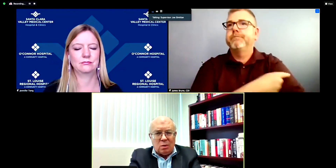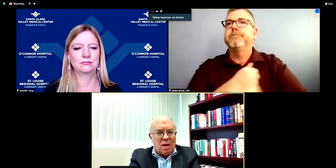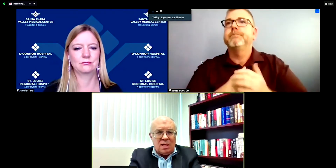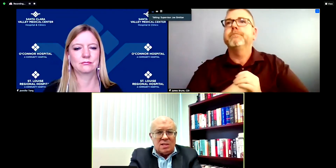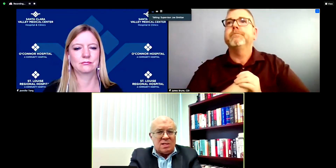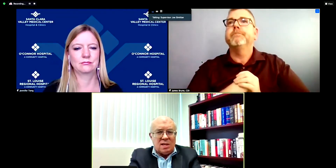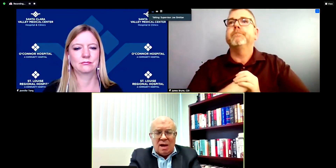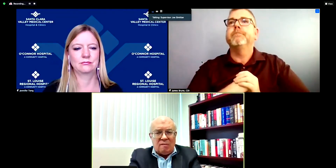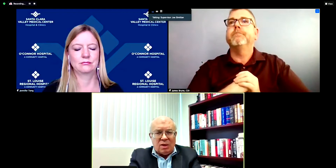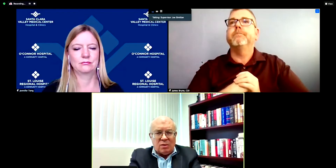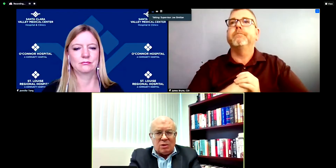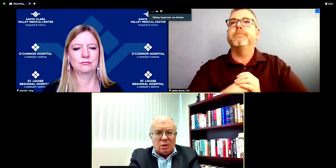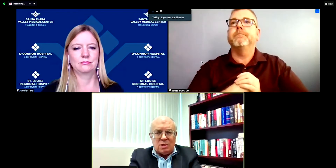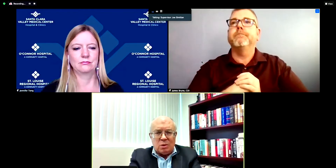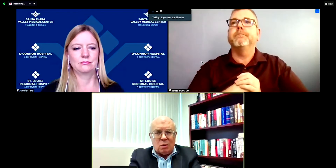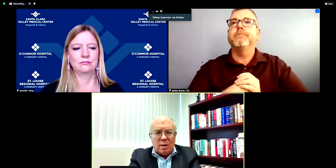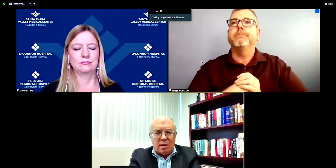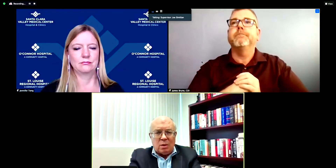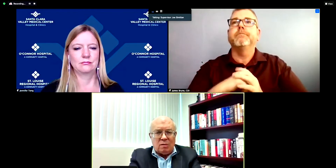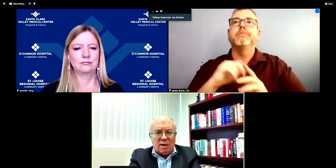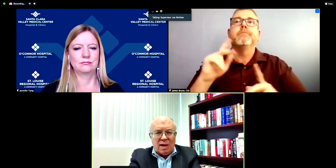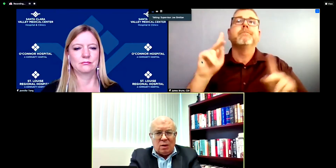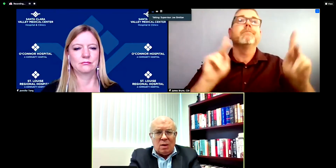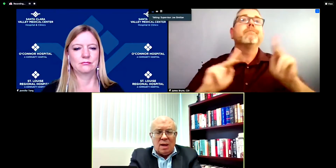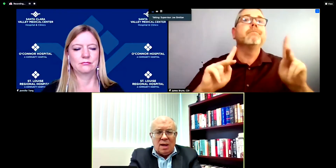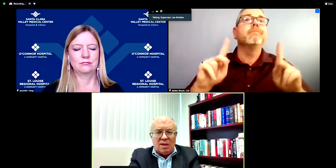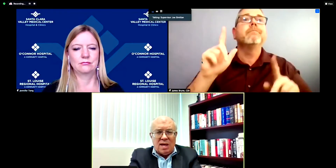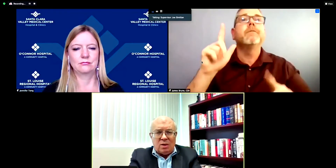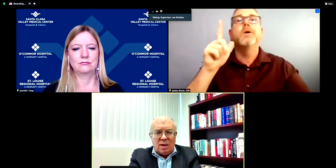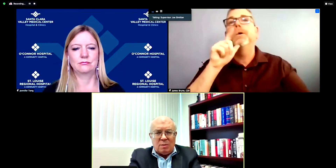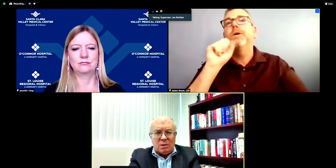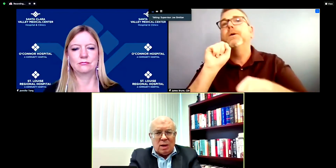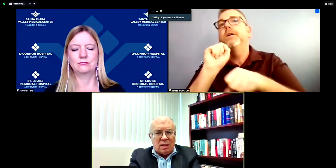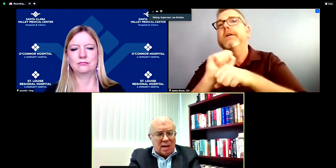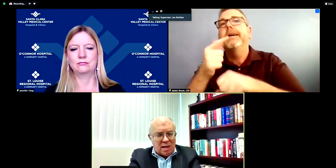who just didn't have health insurance or a regular provider they could come, as well, yes?